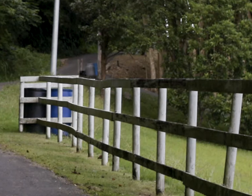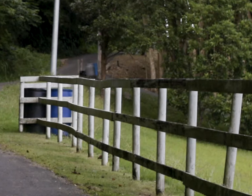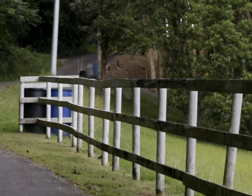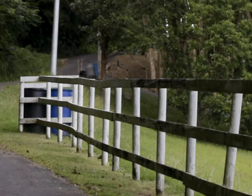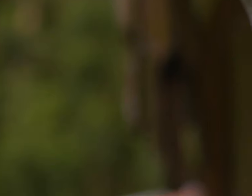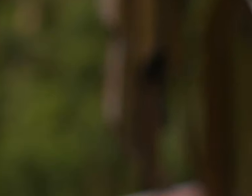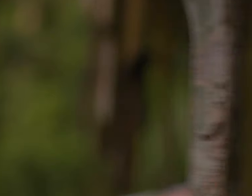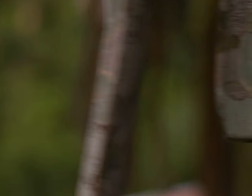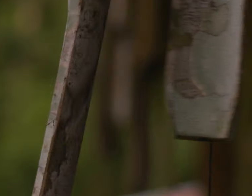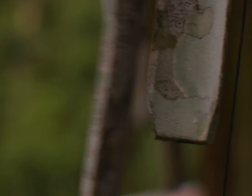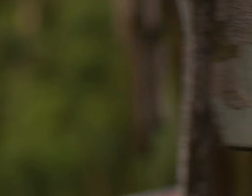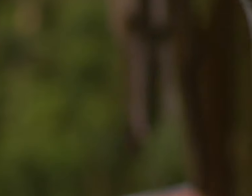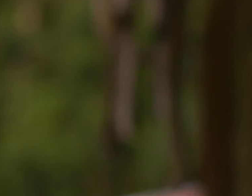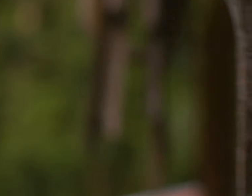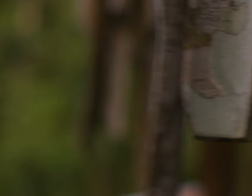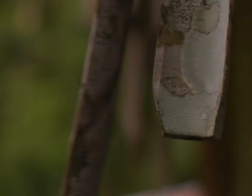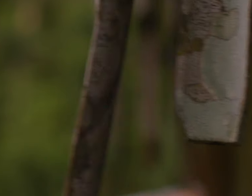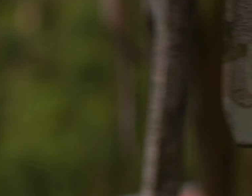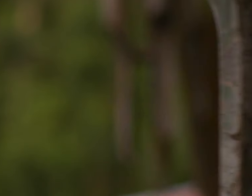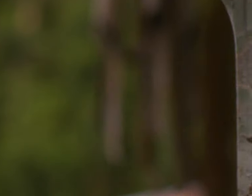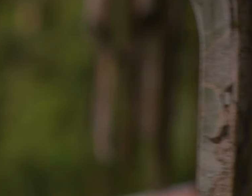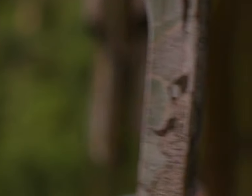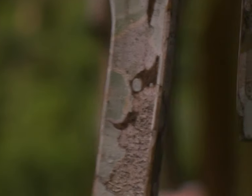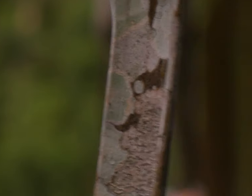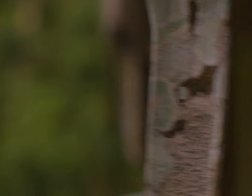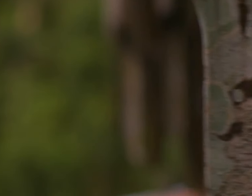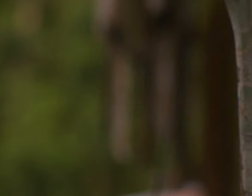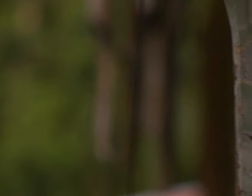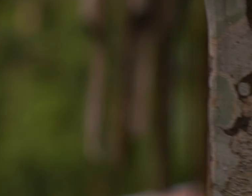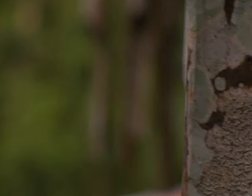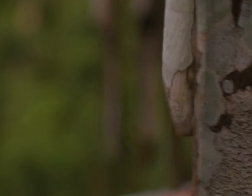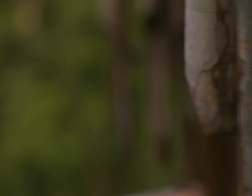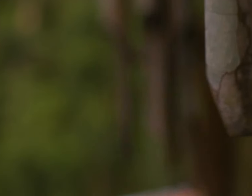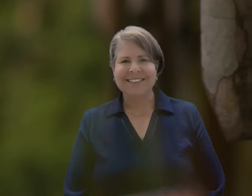(coquí song) He hadn't finished elementary school,